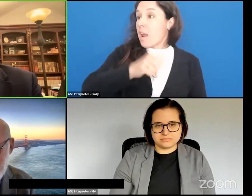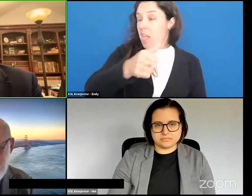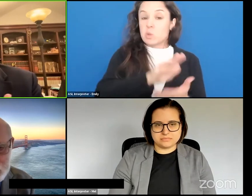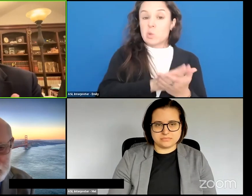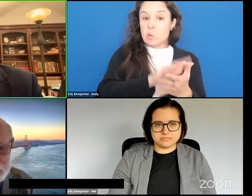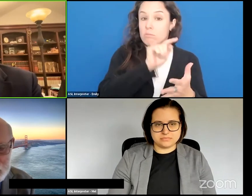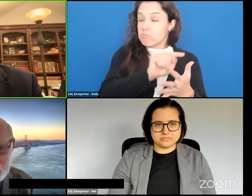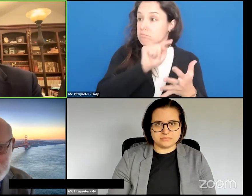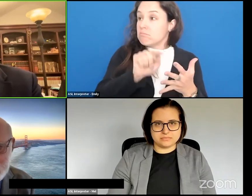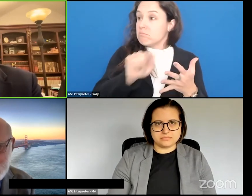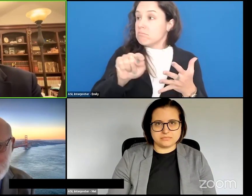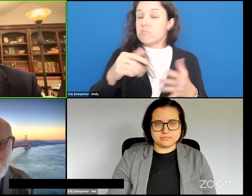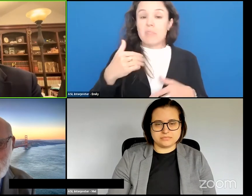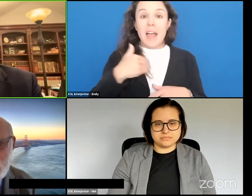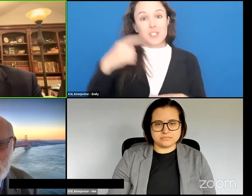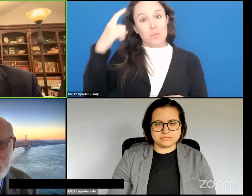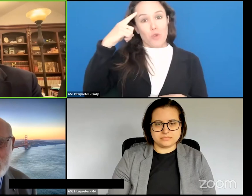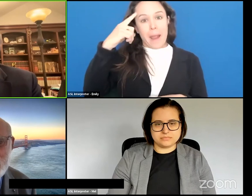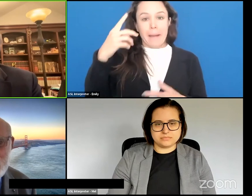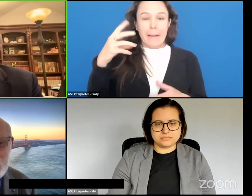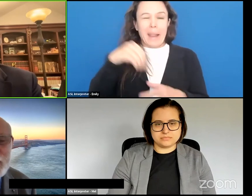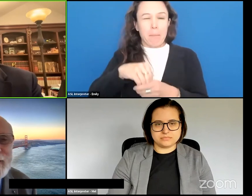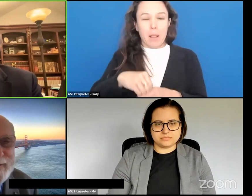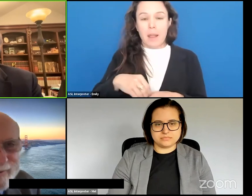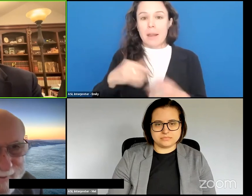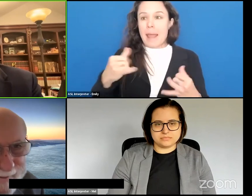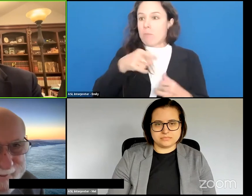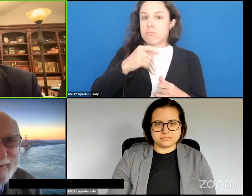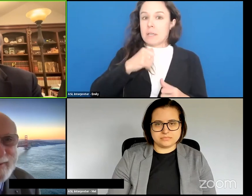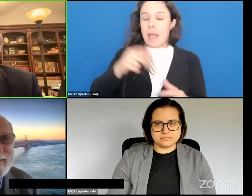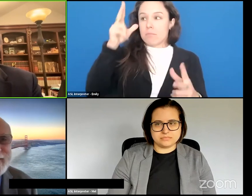got a brain implant that so now they can access this information much faster and blah blah